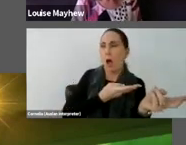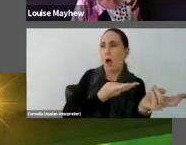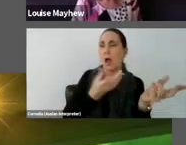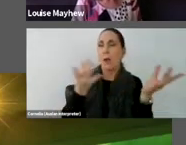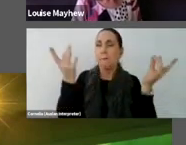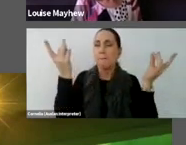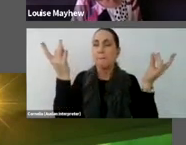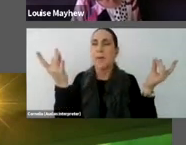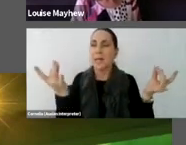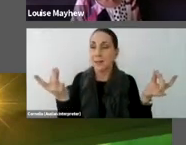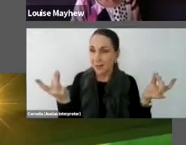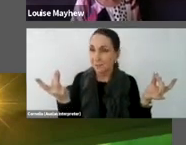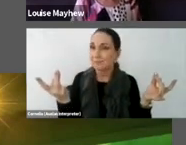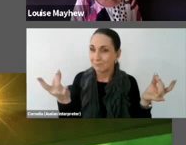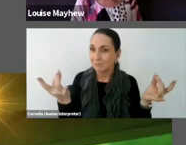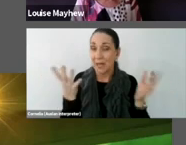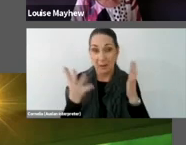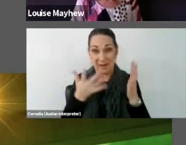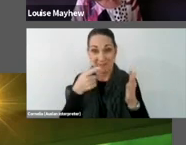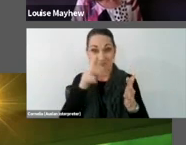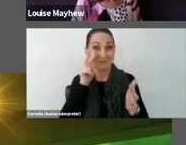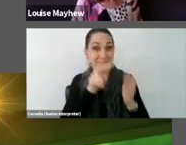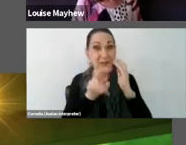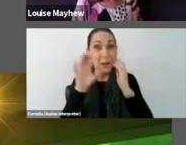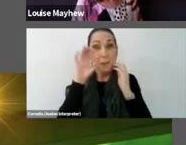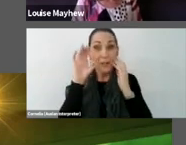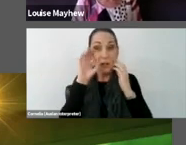What we're looking at here is works byPipilotti